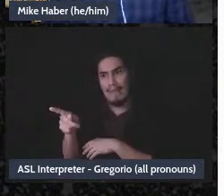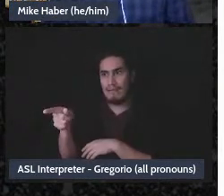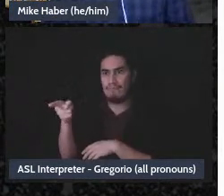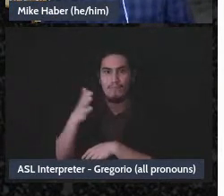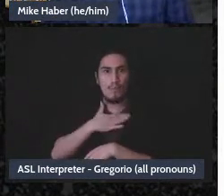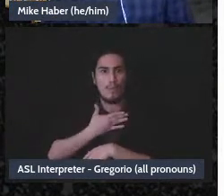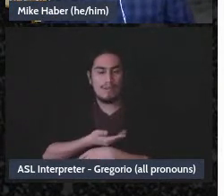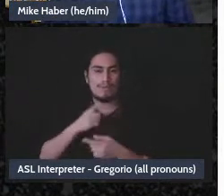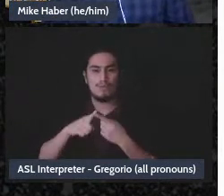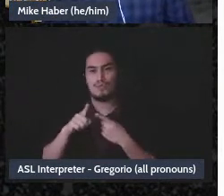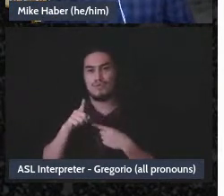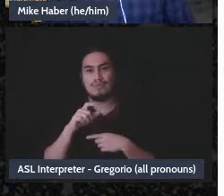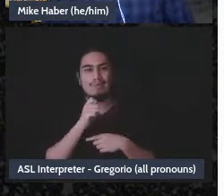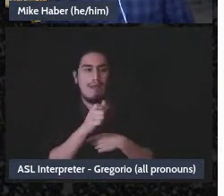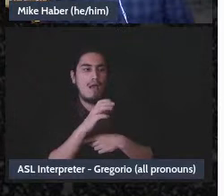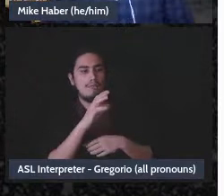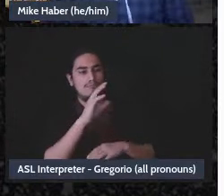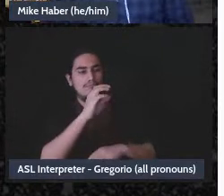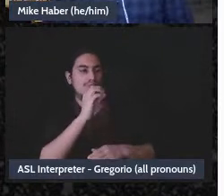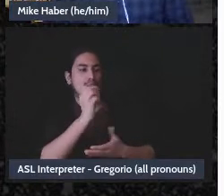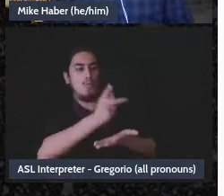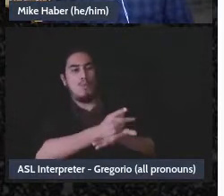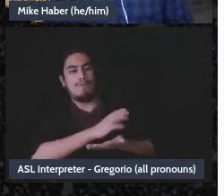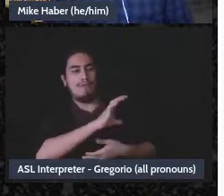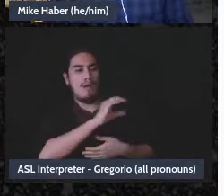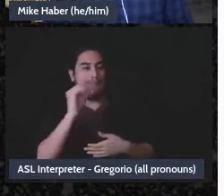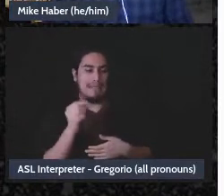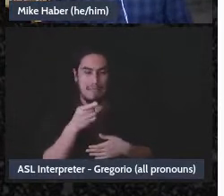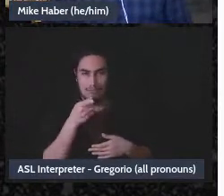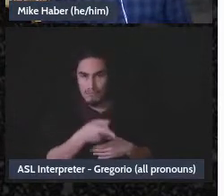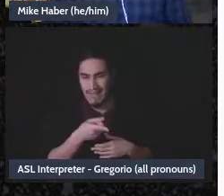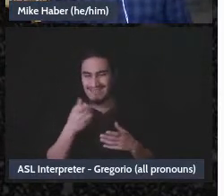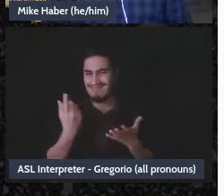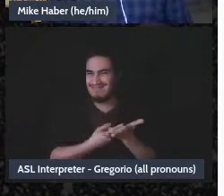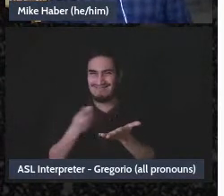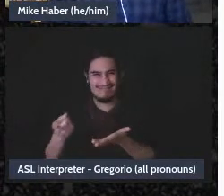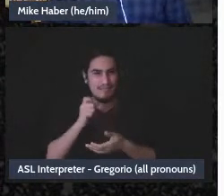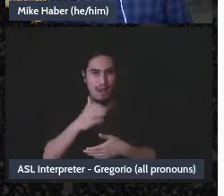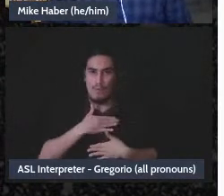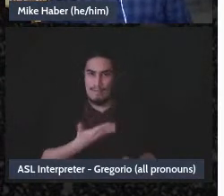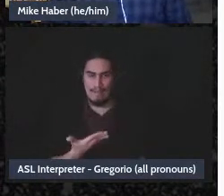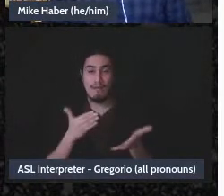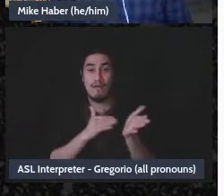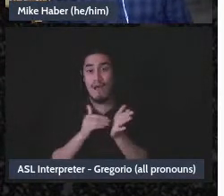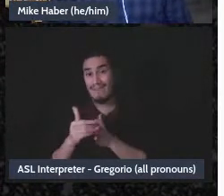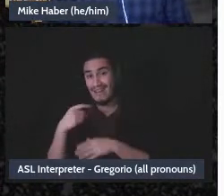incorporated association. And in in my experience it's often the case that they're especially